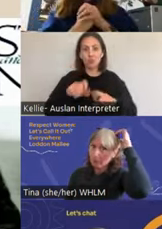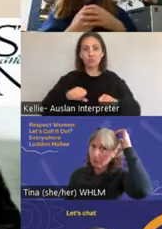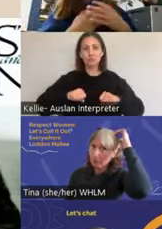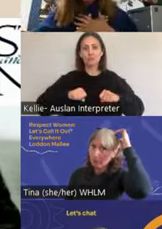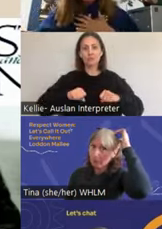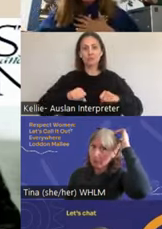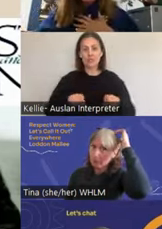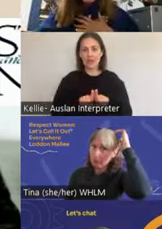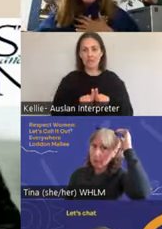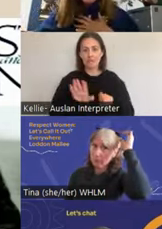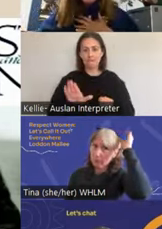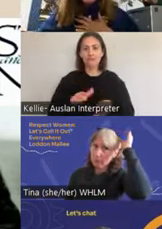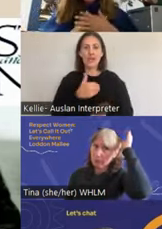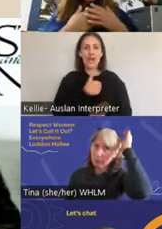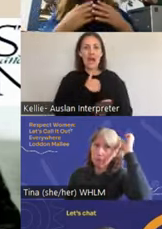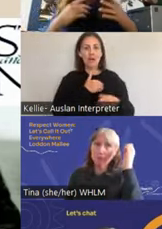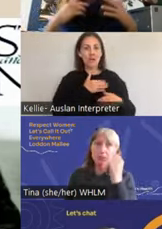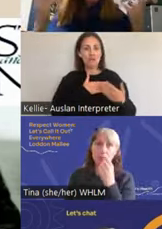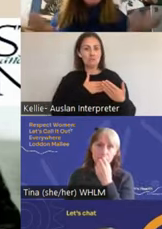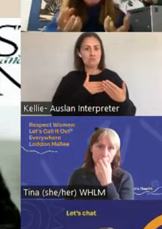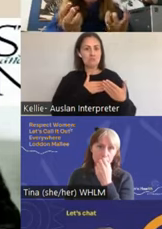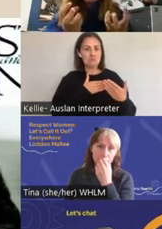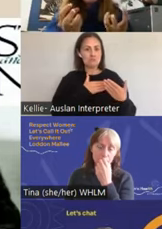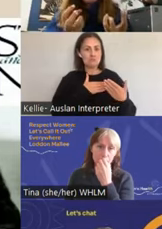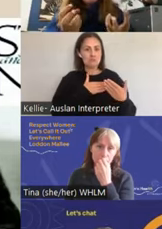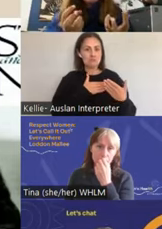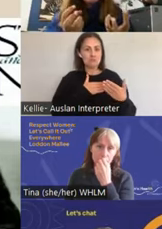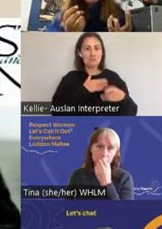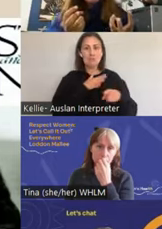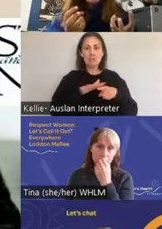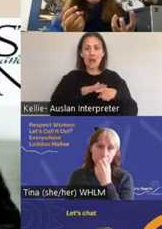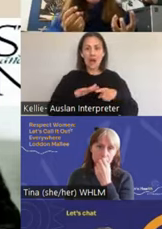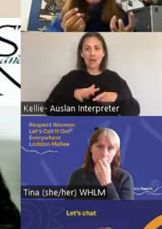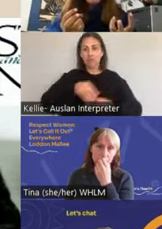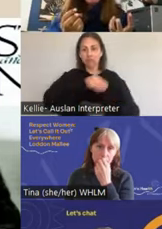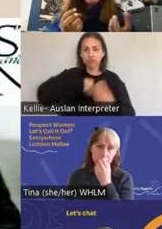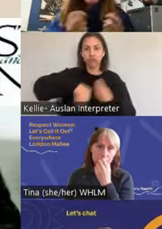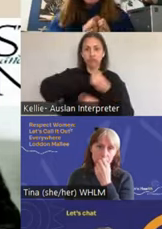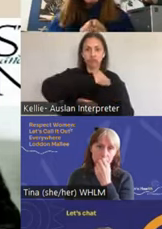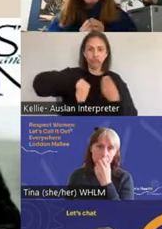Your hot right increases blood flow is increased to be able to increase the